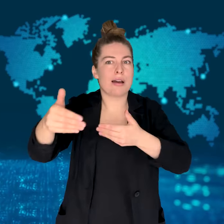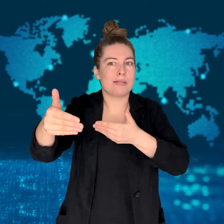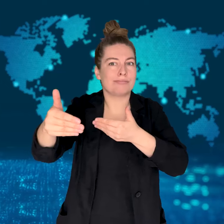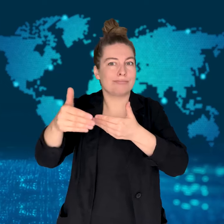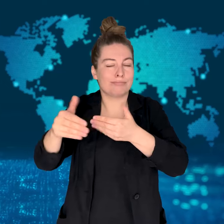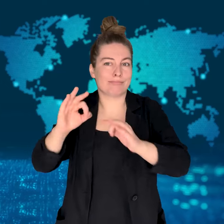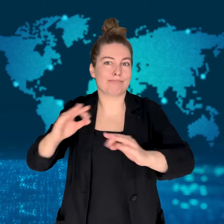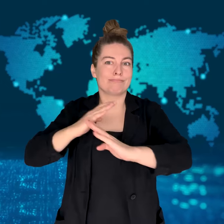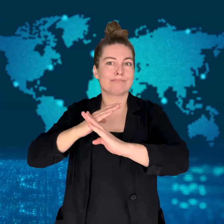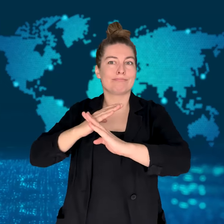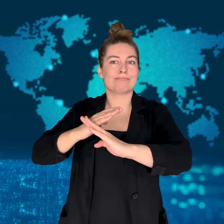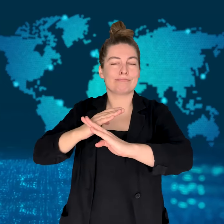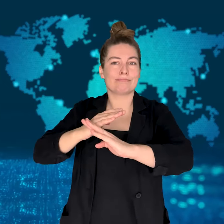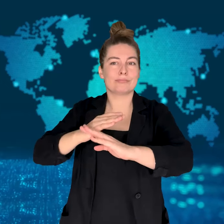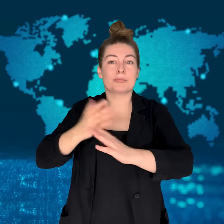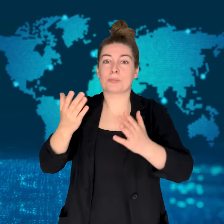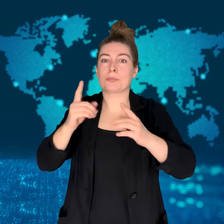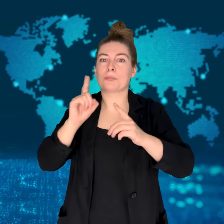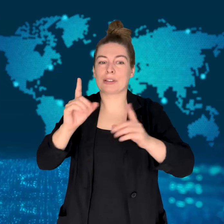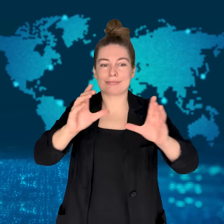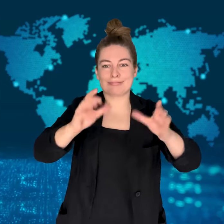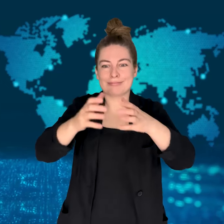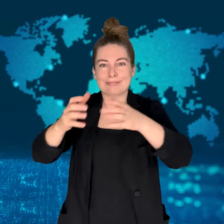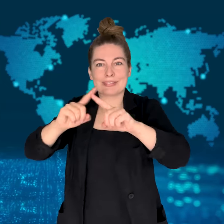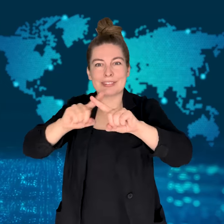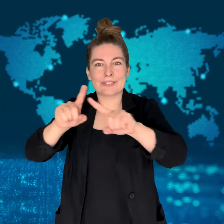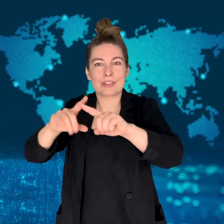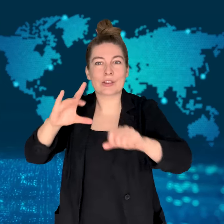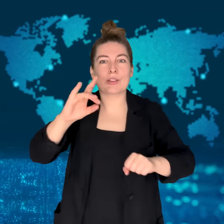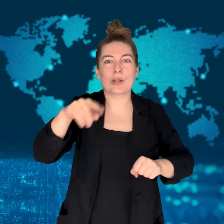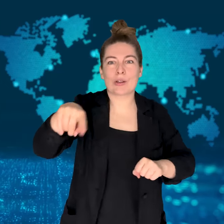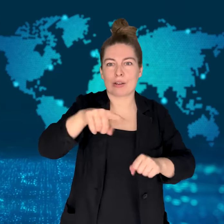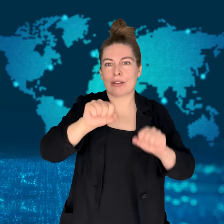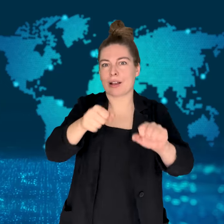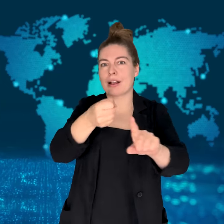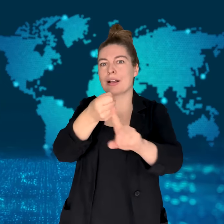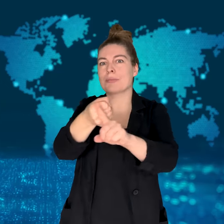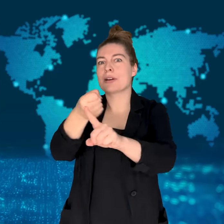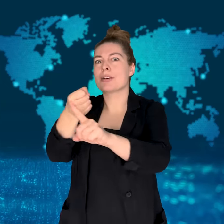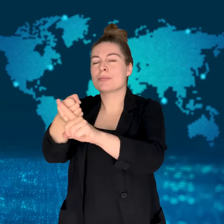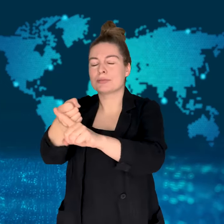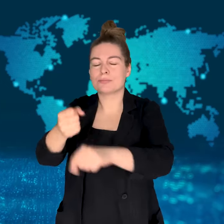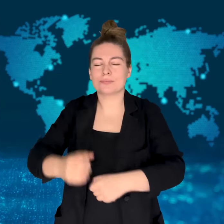and would impact only those certain breeds.